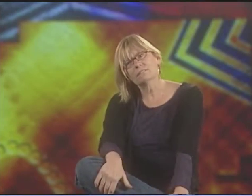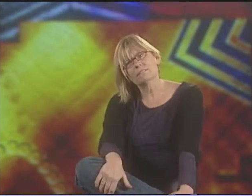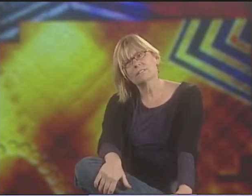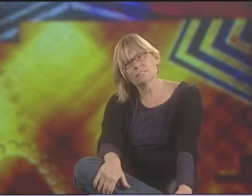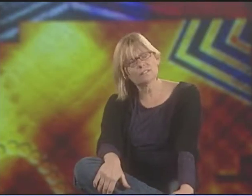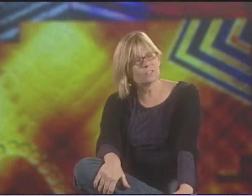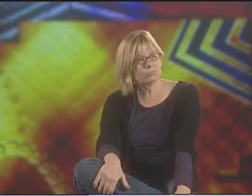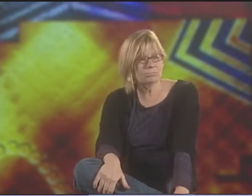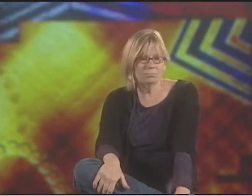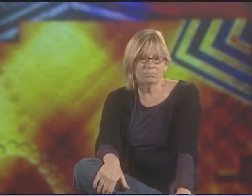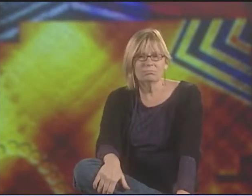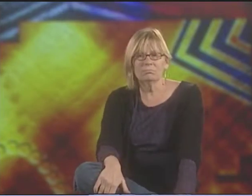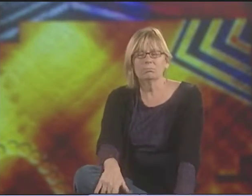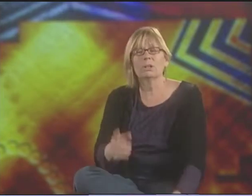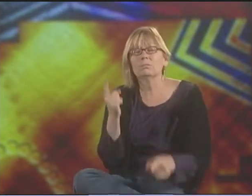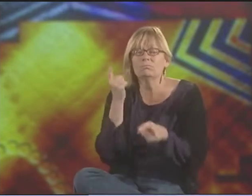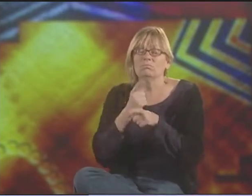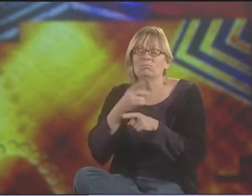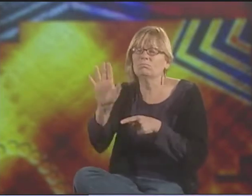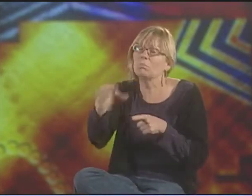A HUNGER FOR CREATIVITY.